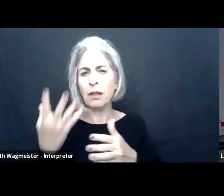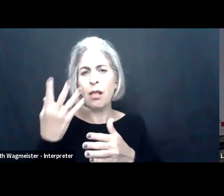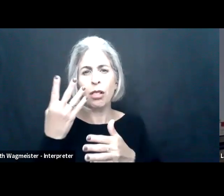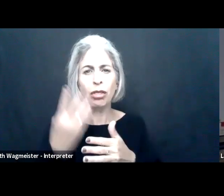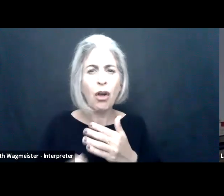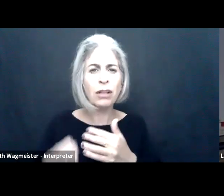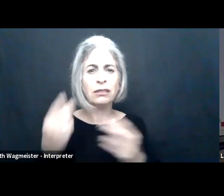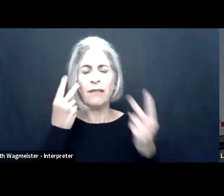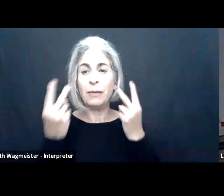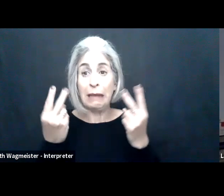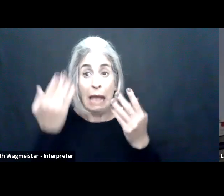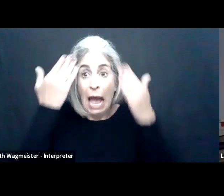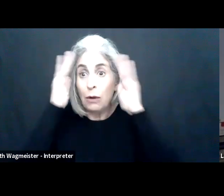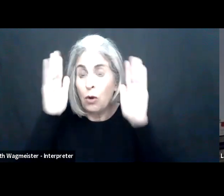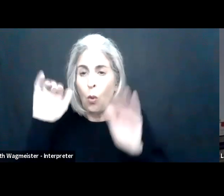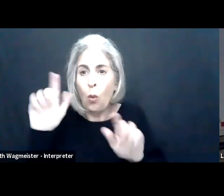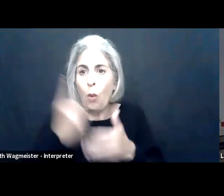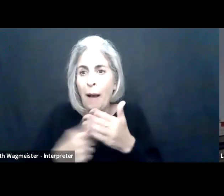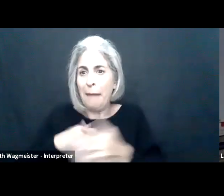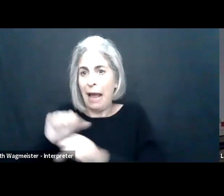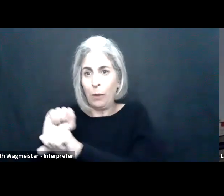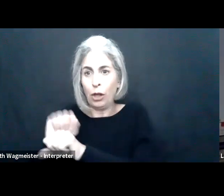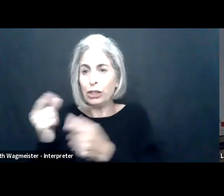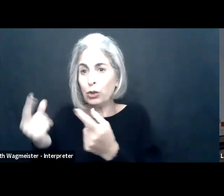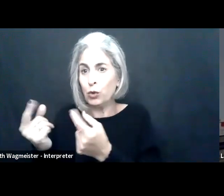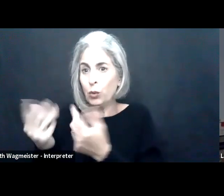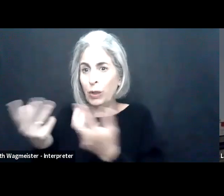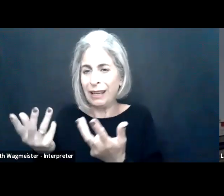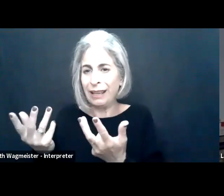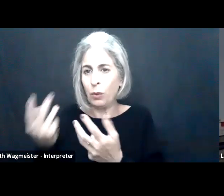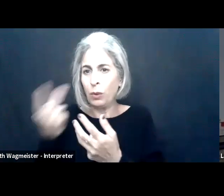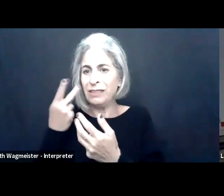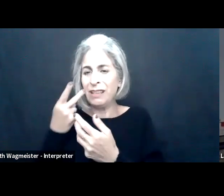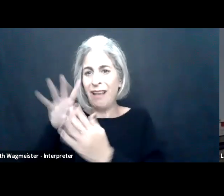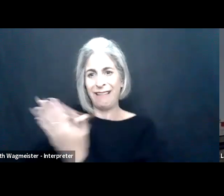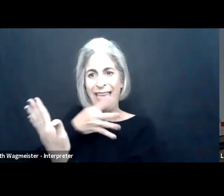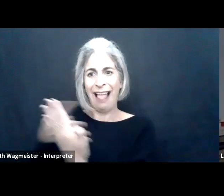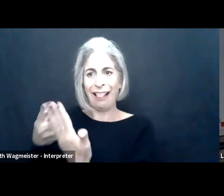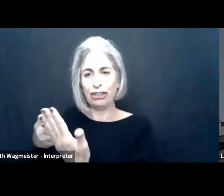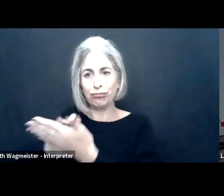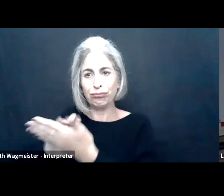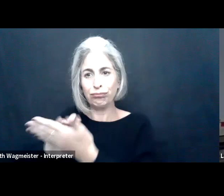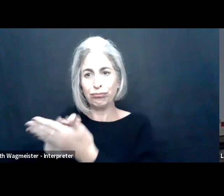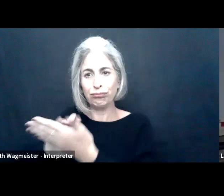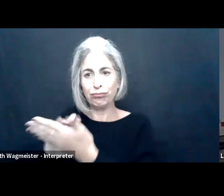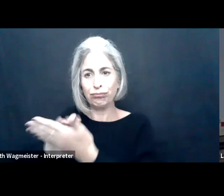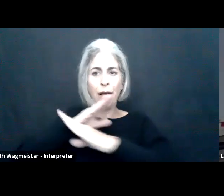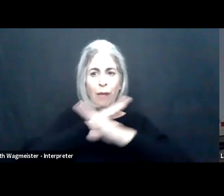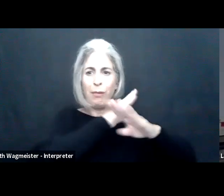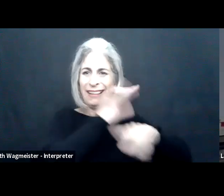hang onto and define us, who we are as a On the right is loss of visibility. I don't know what my employees are doing anymore.